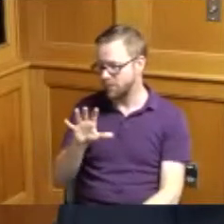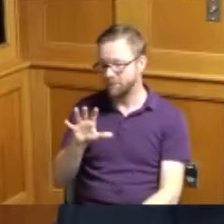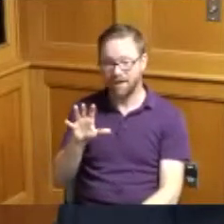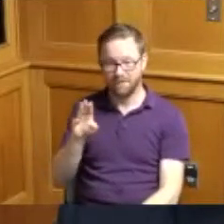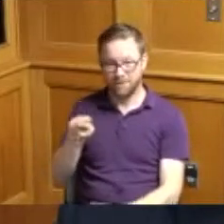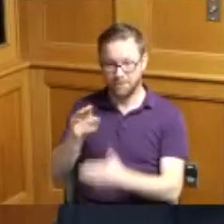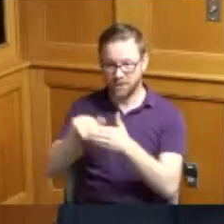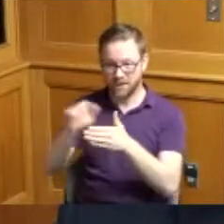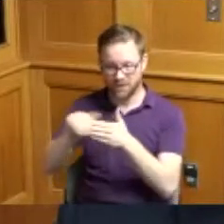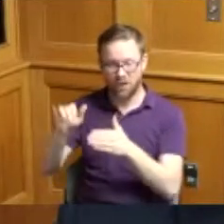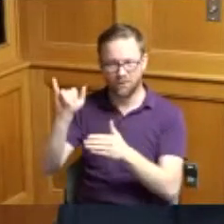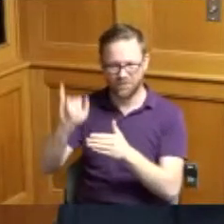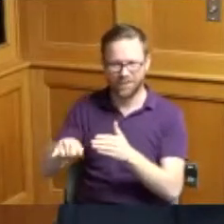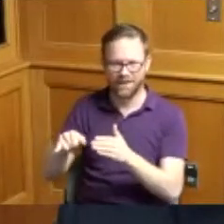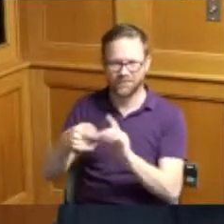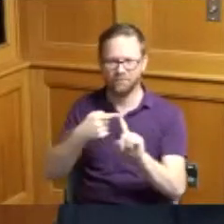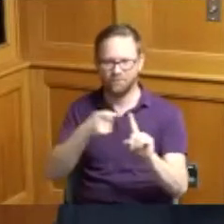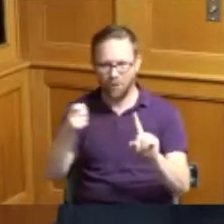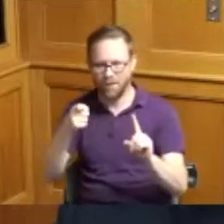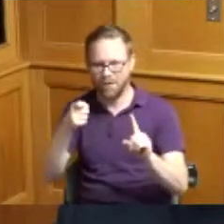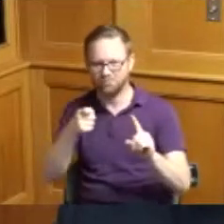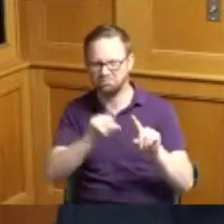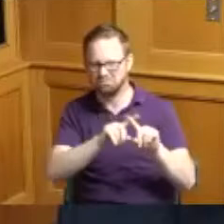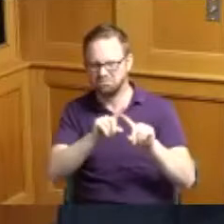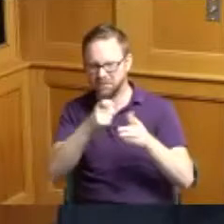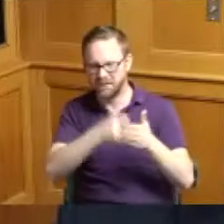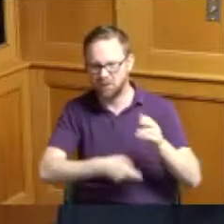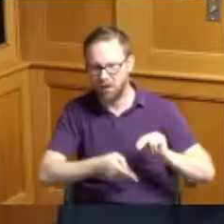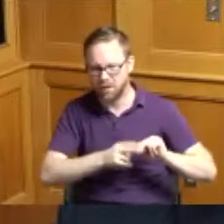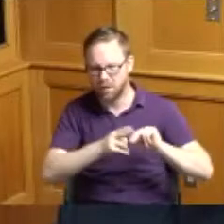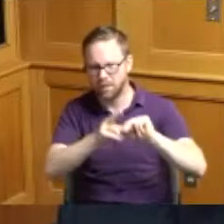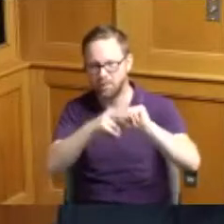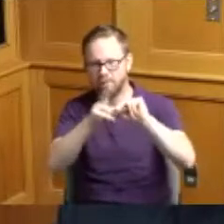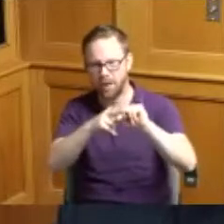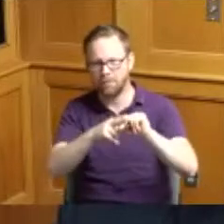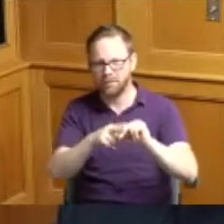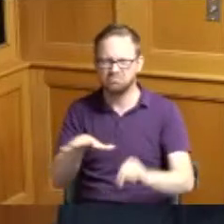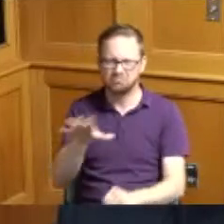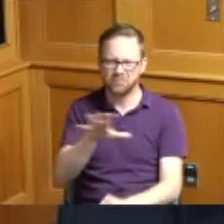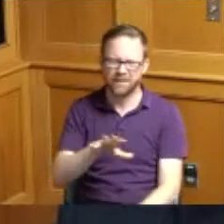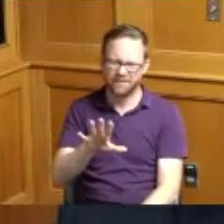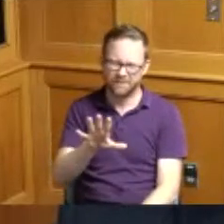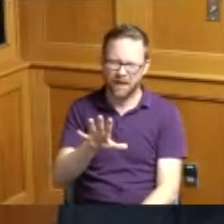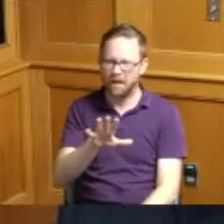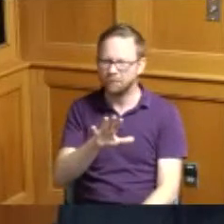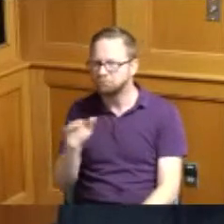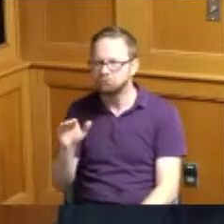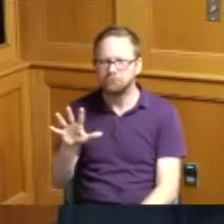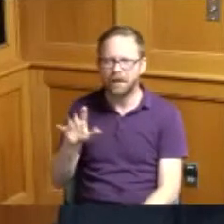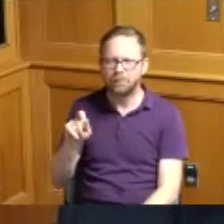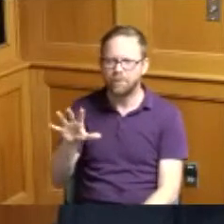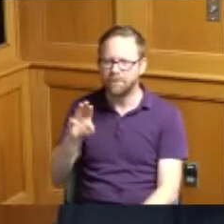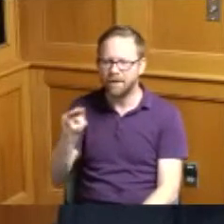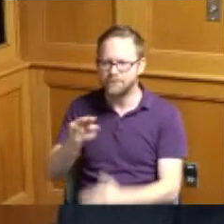of that of that cost by roughly five to five point five million some of that is attributable